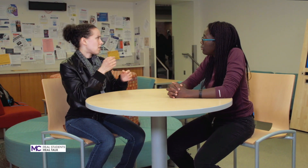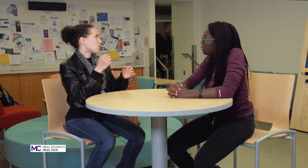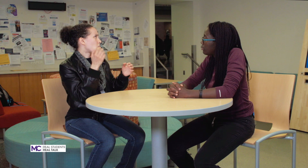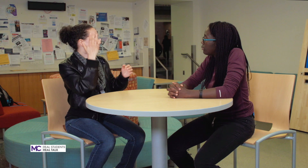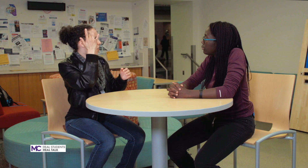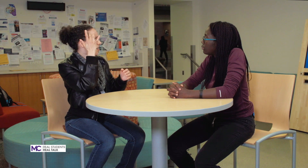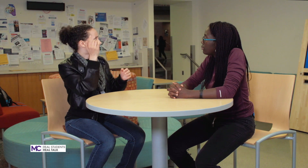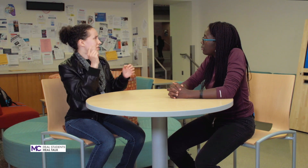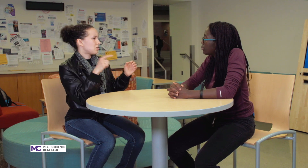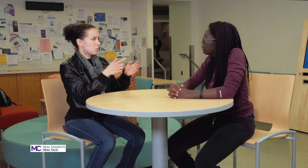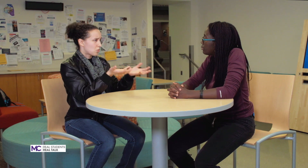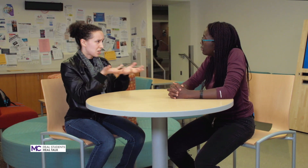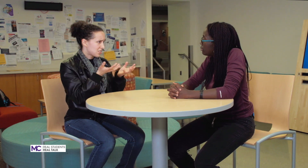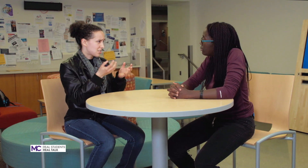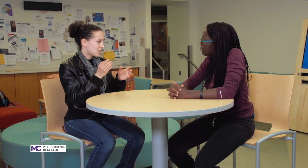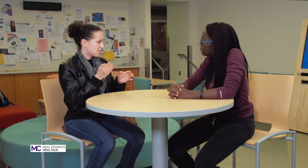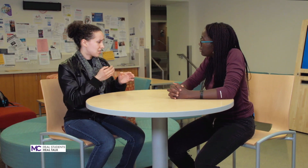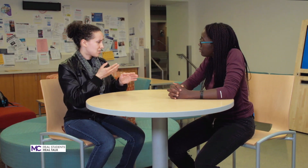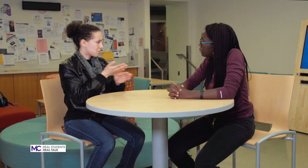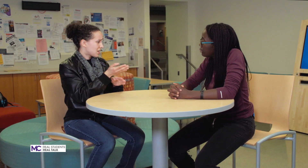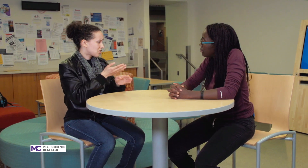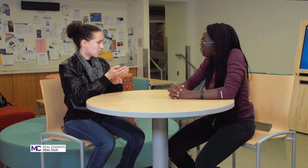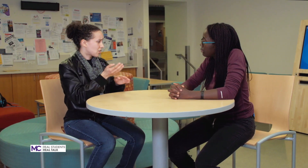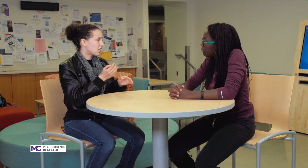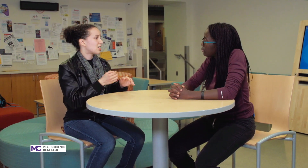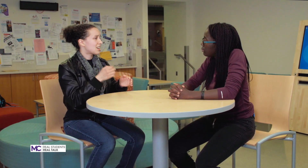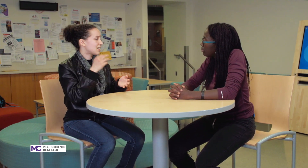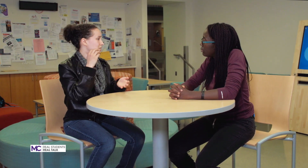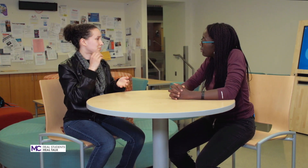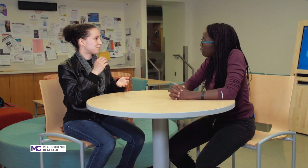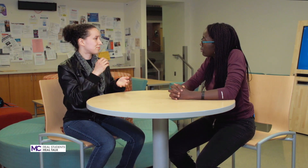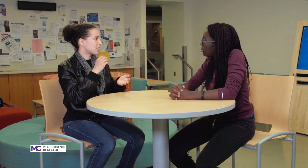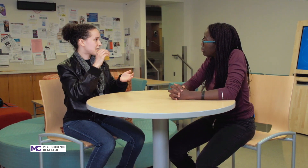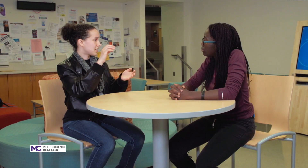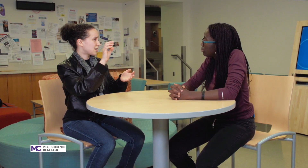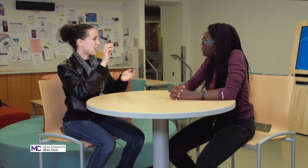why do you want to major and see and